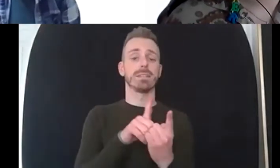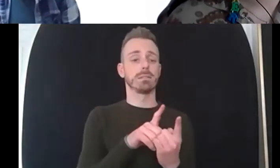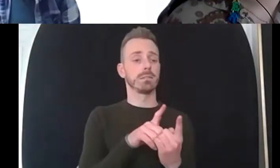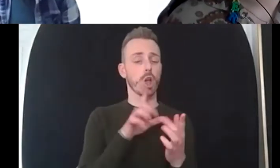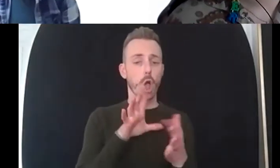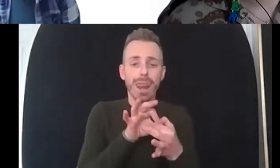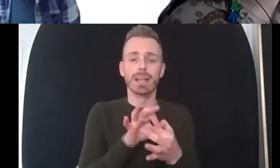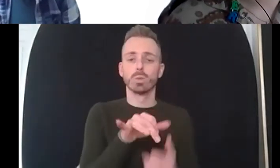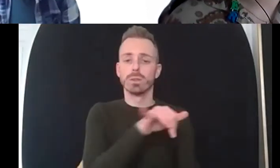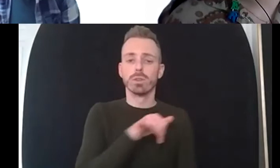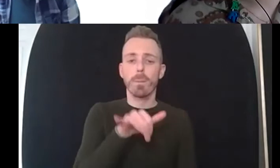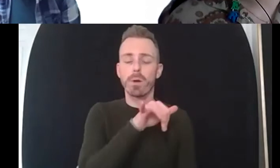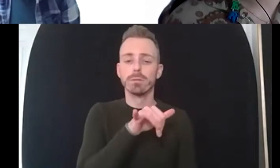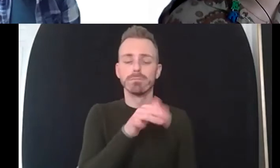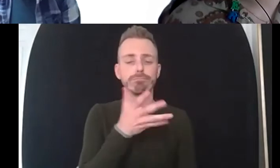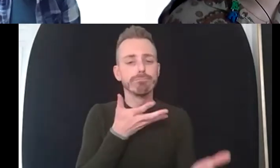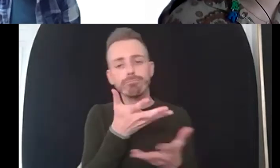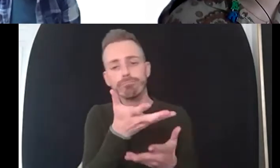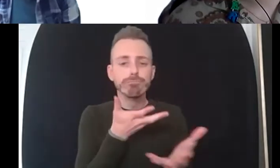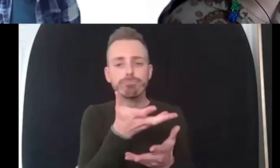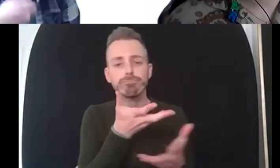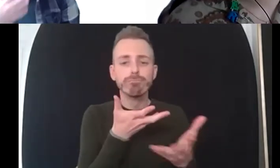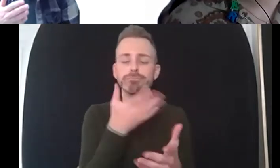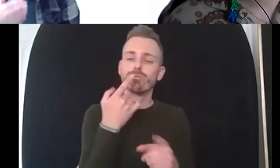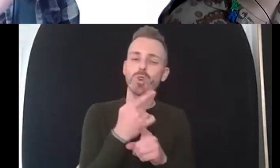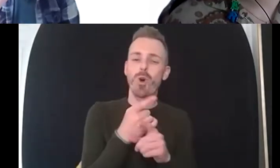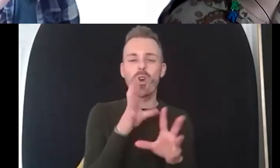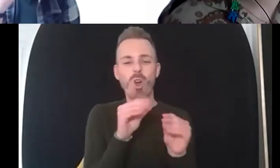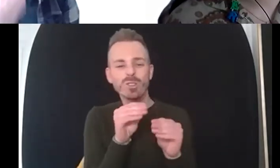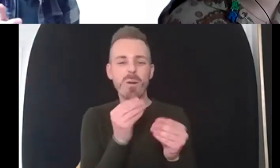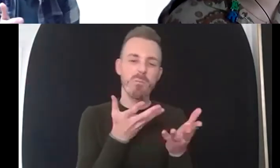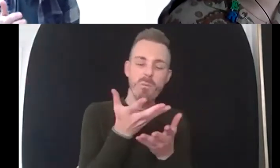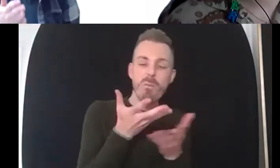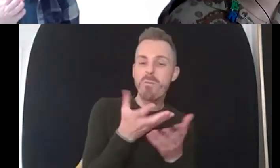else and that's really really really important if you haven't got anybody else connect that's when